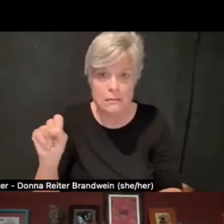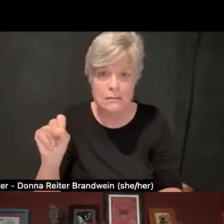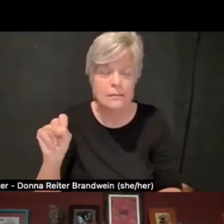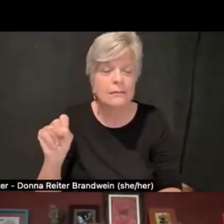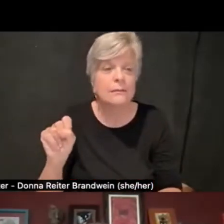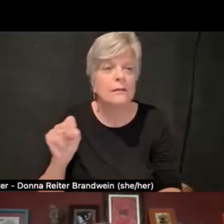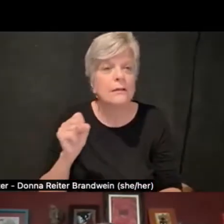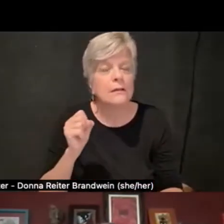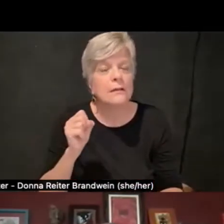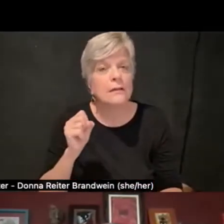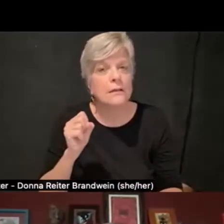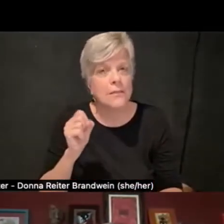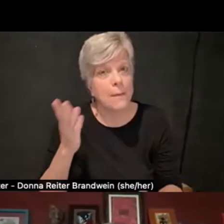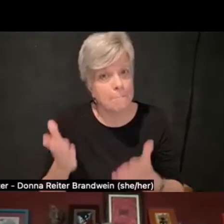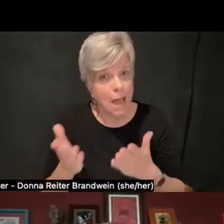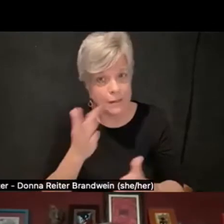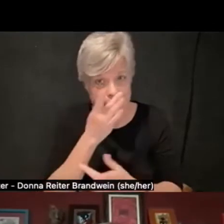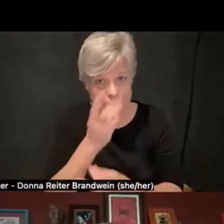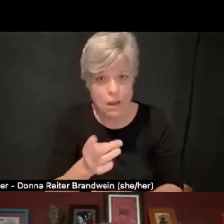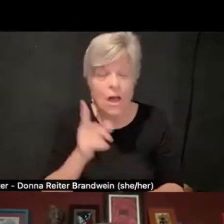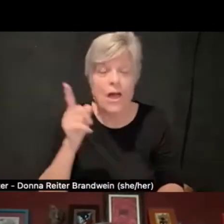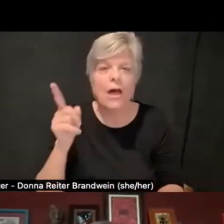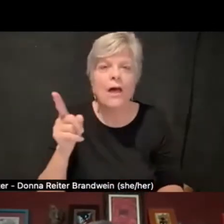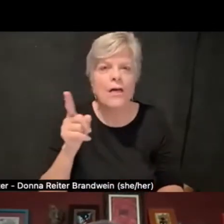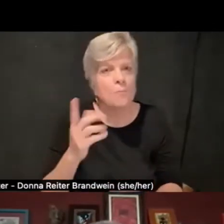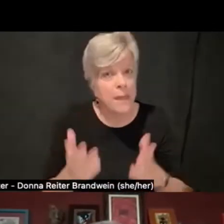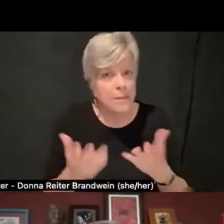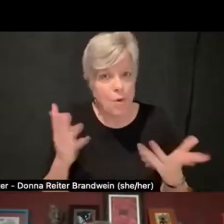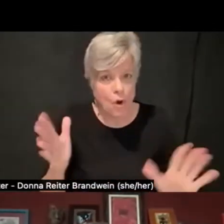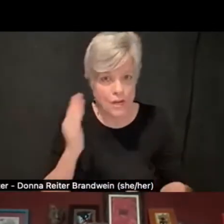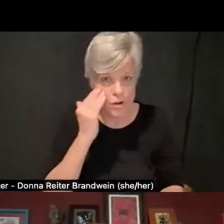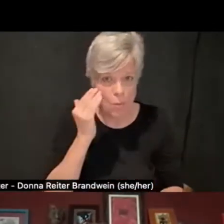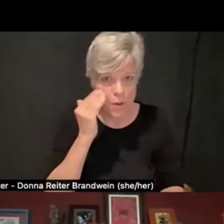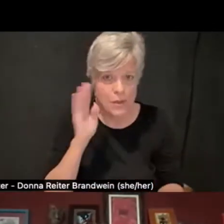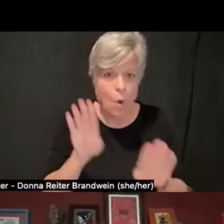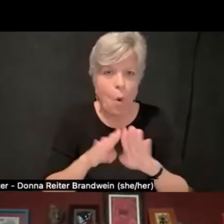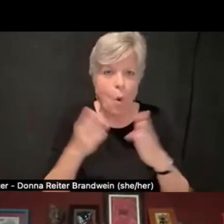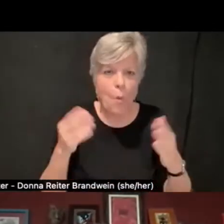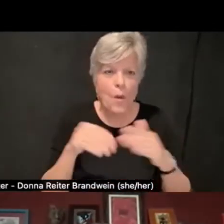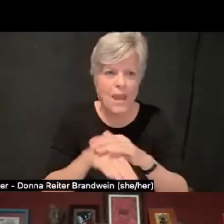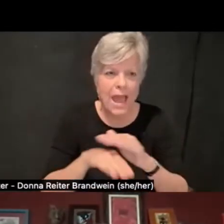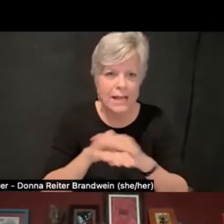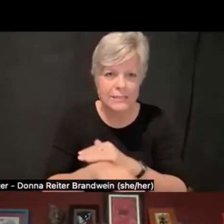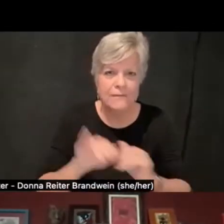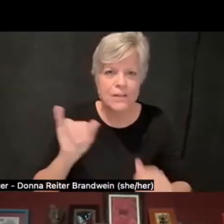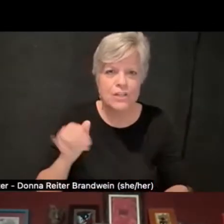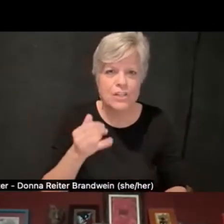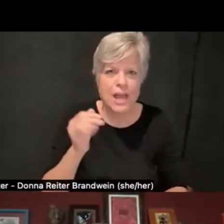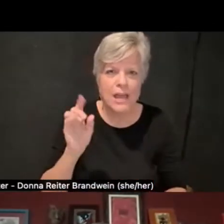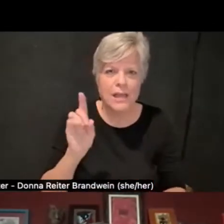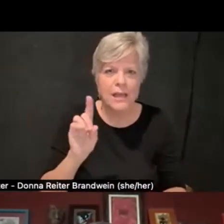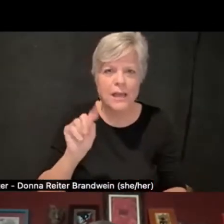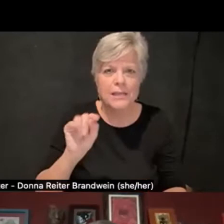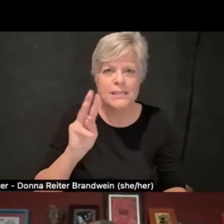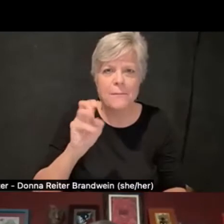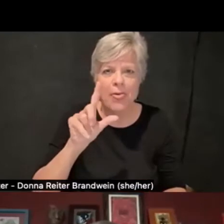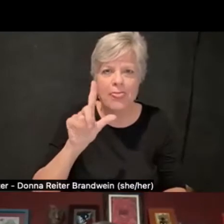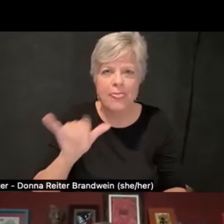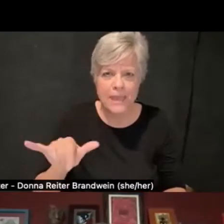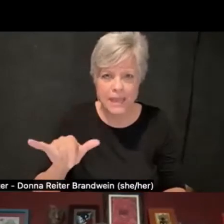but these are open access copies of Jay Timothy Dolmage's "Academic Ableism,"